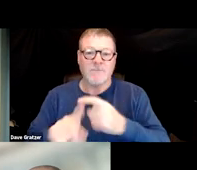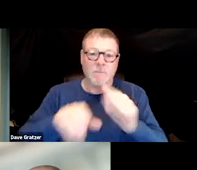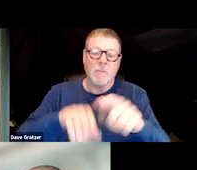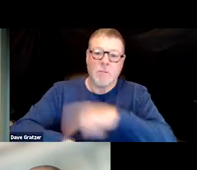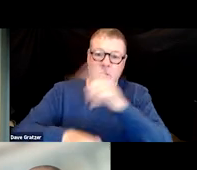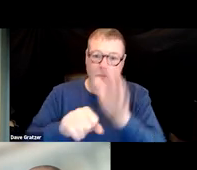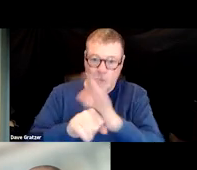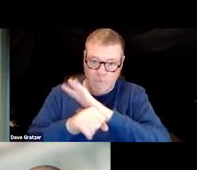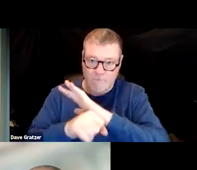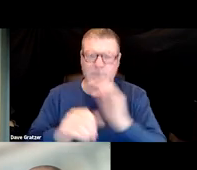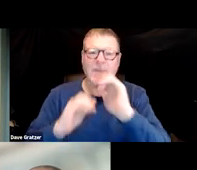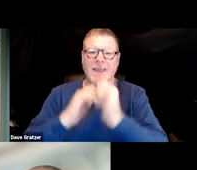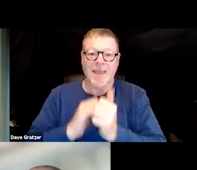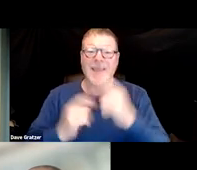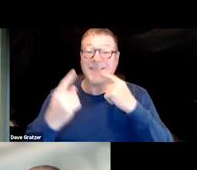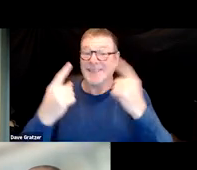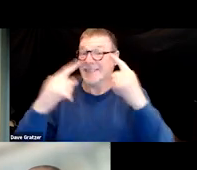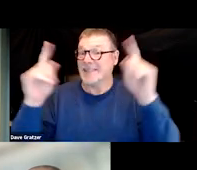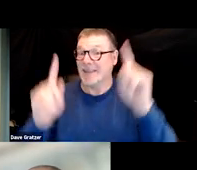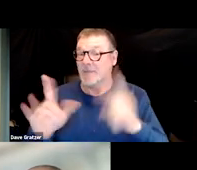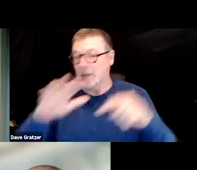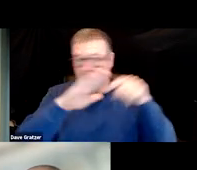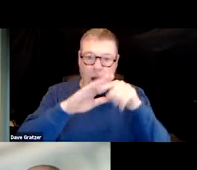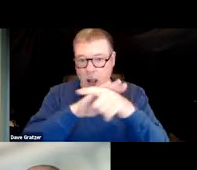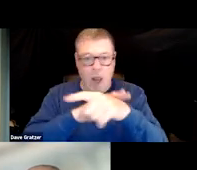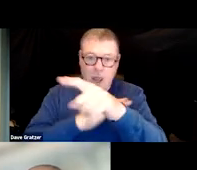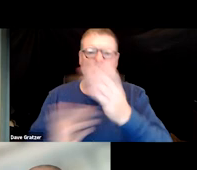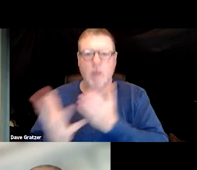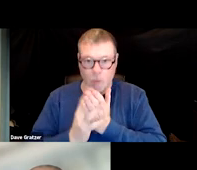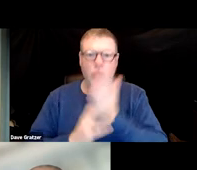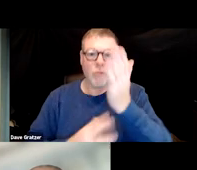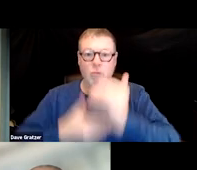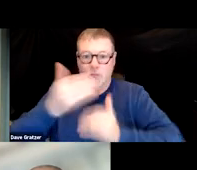on how they successfully navigated the disability determination process.